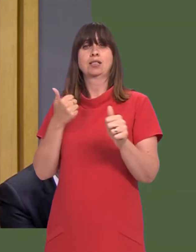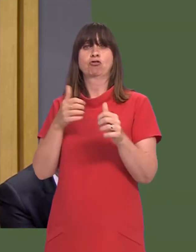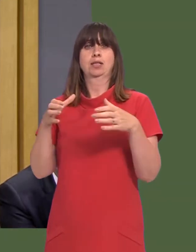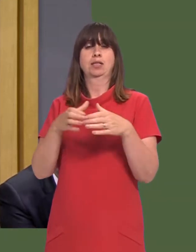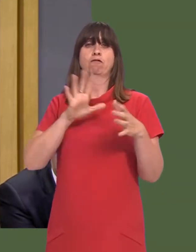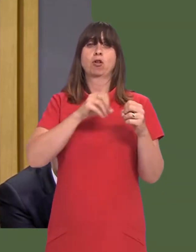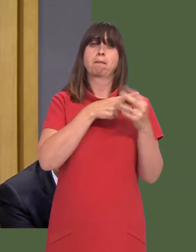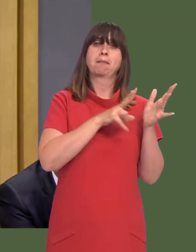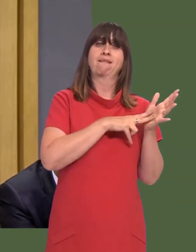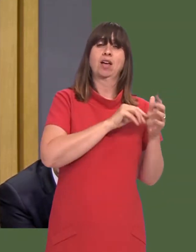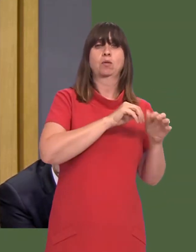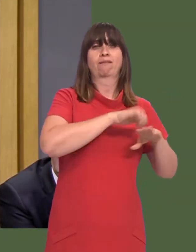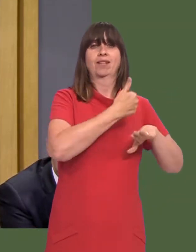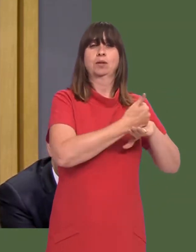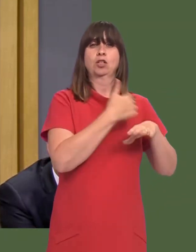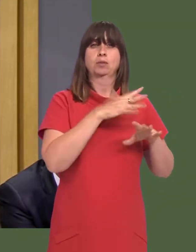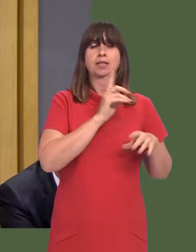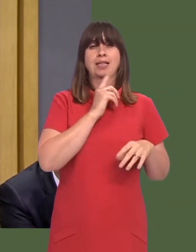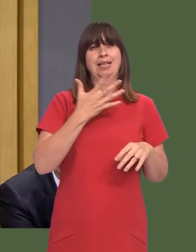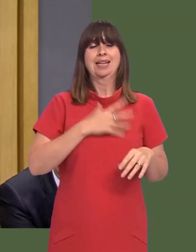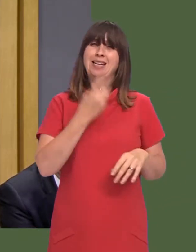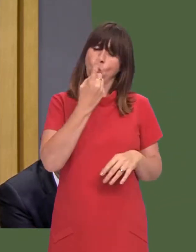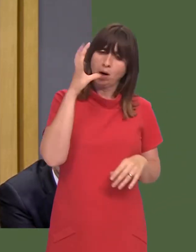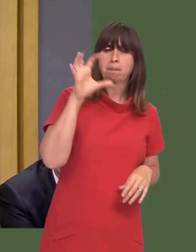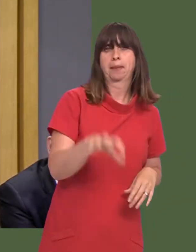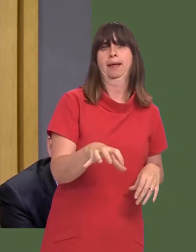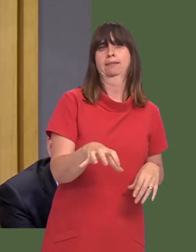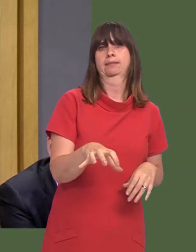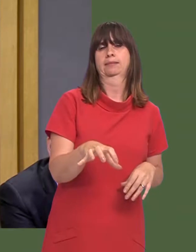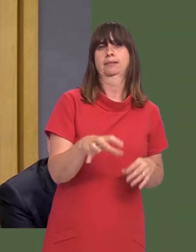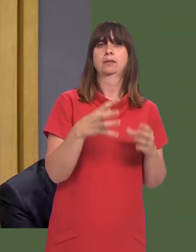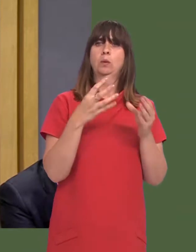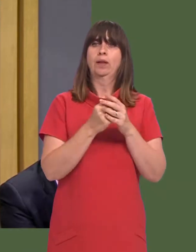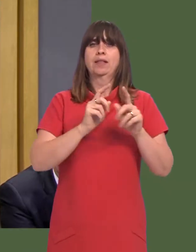today by the Bevan Foundation that, in terms of employability, we need a one-stop shop,